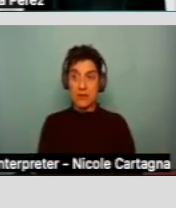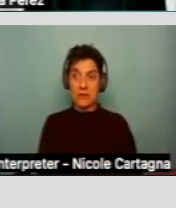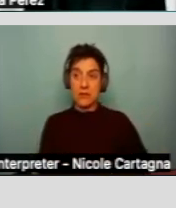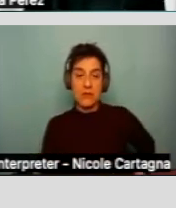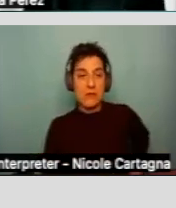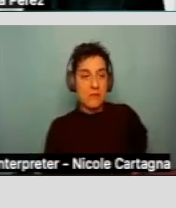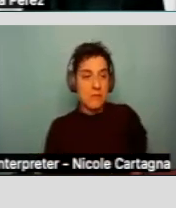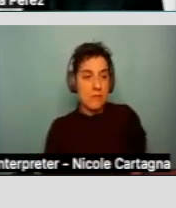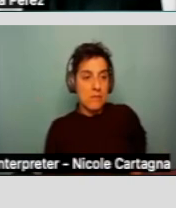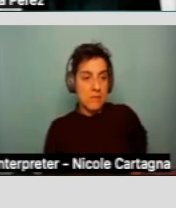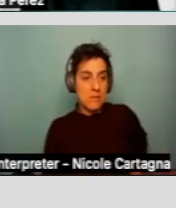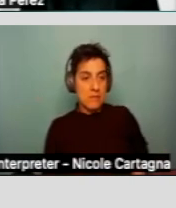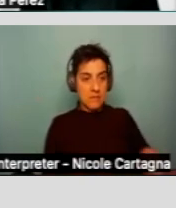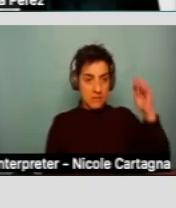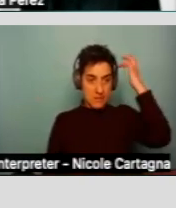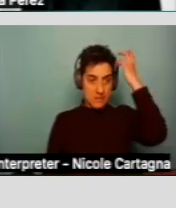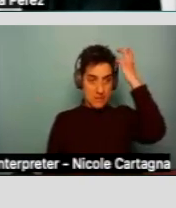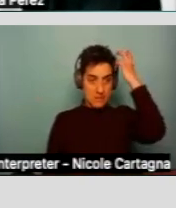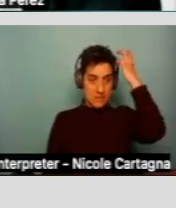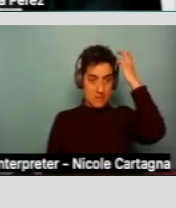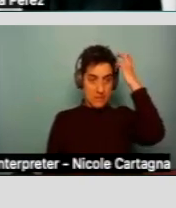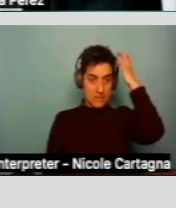A regional center acts like a gap filler.